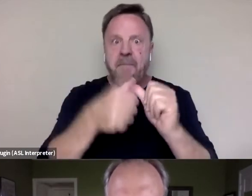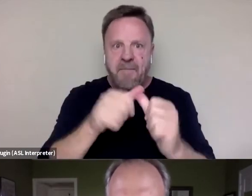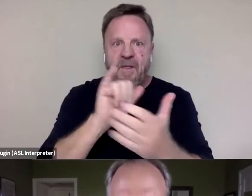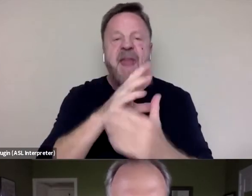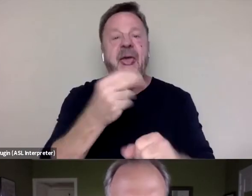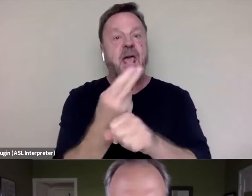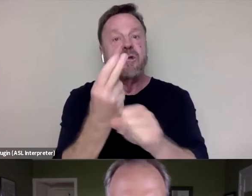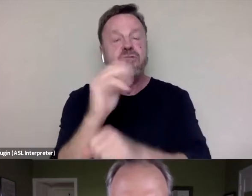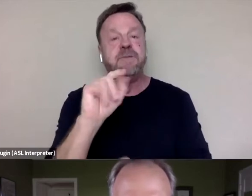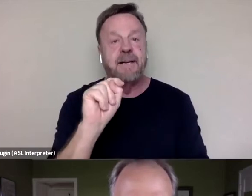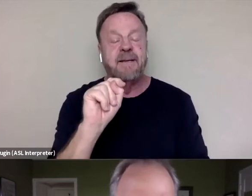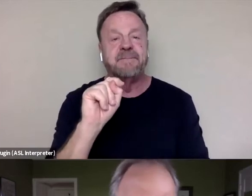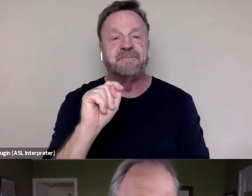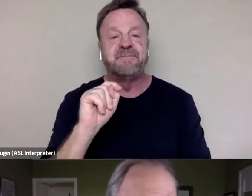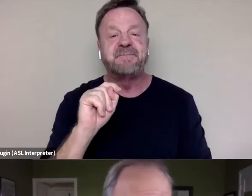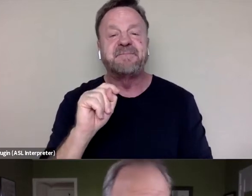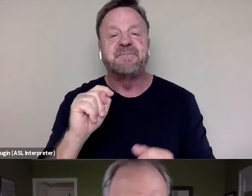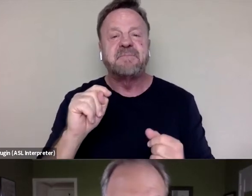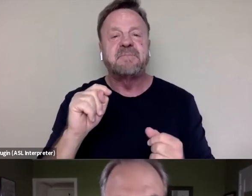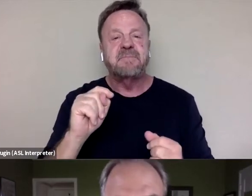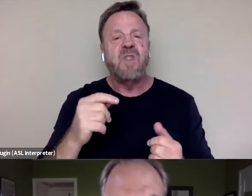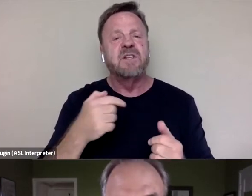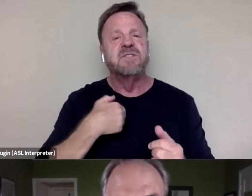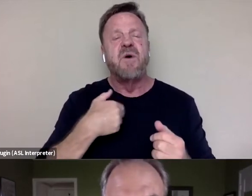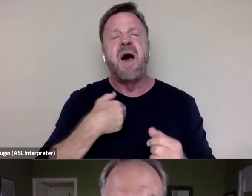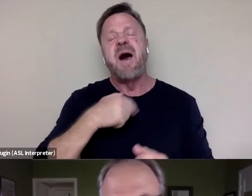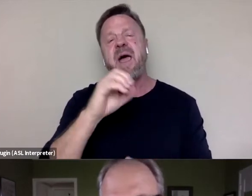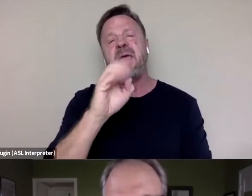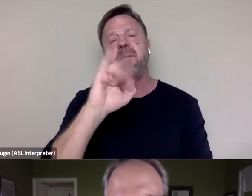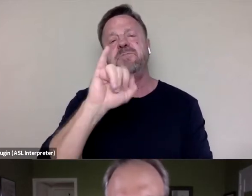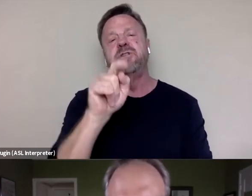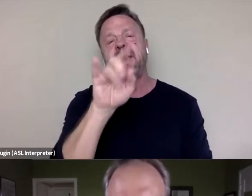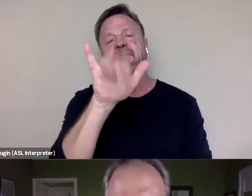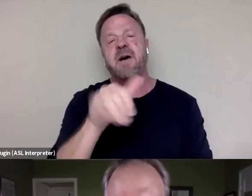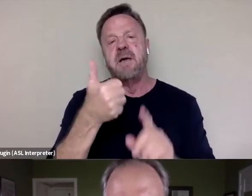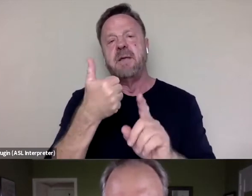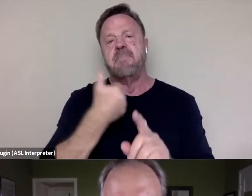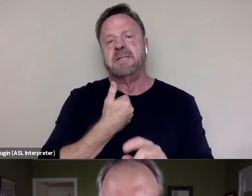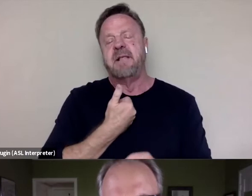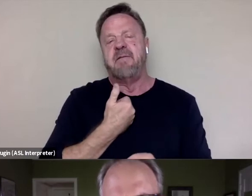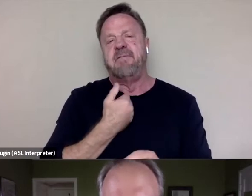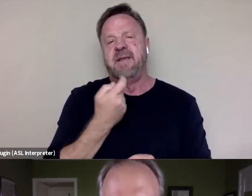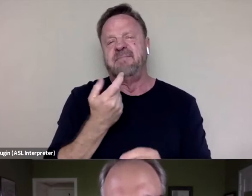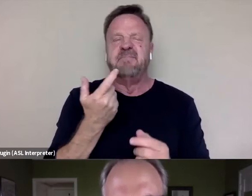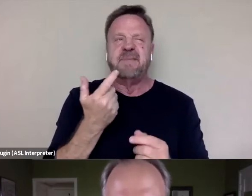So I think I objectify myself in a way, and that protects me. I'm not sure I would advice it